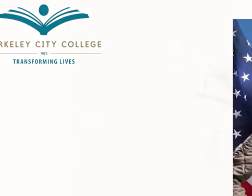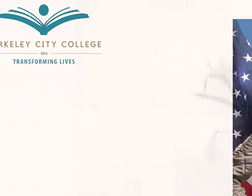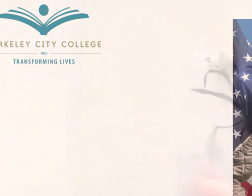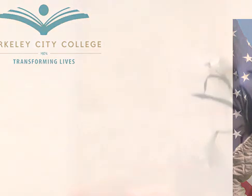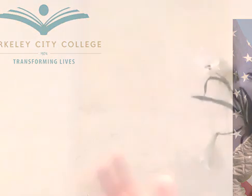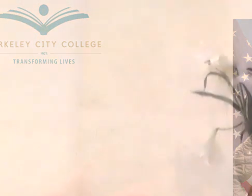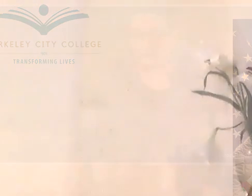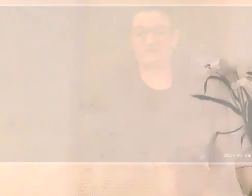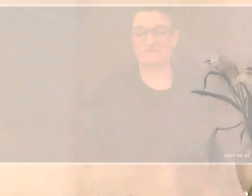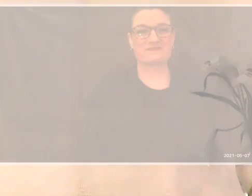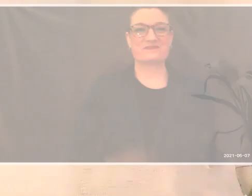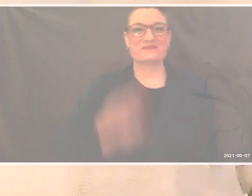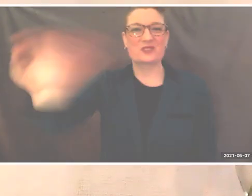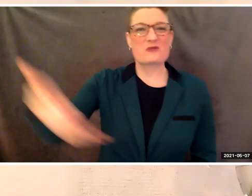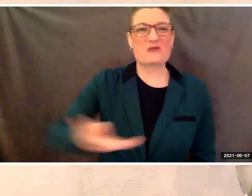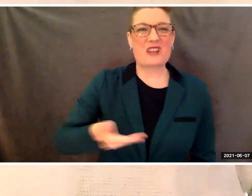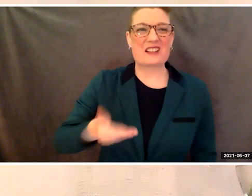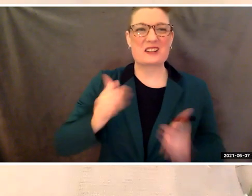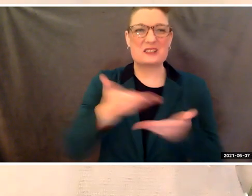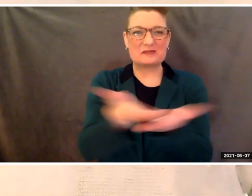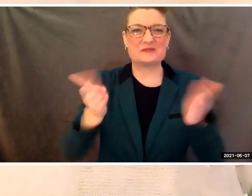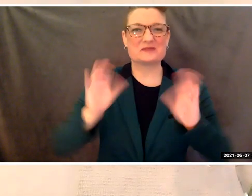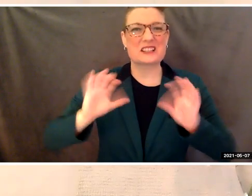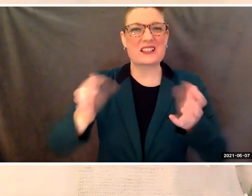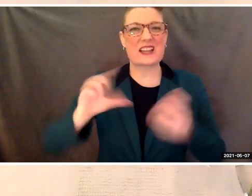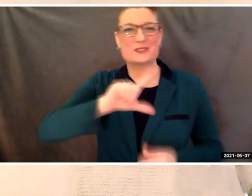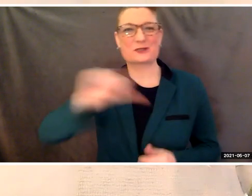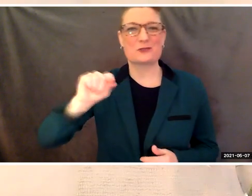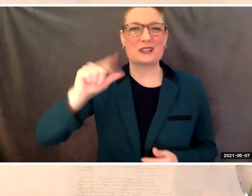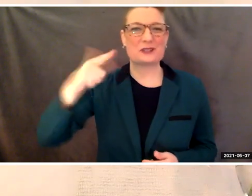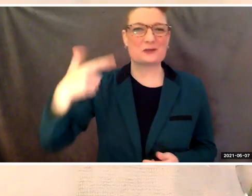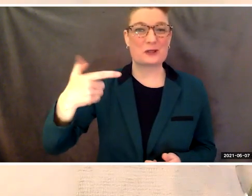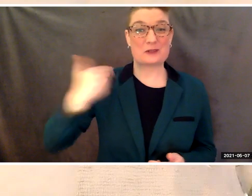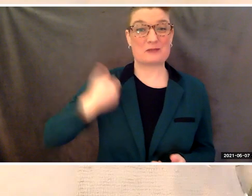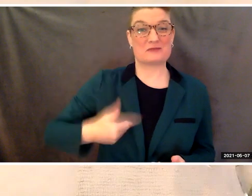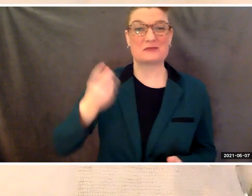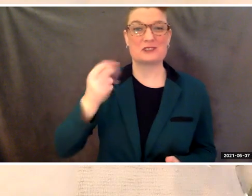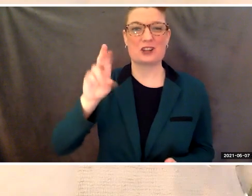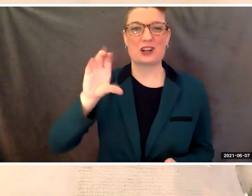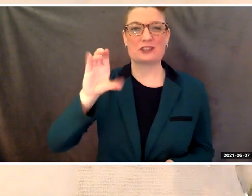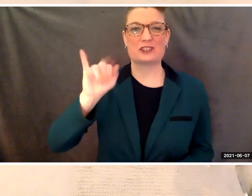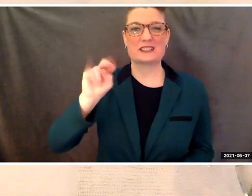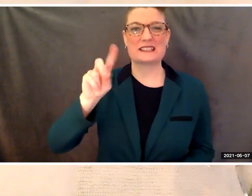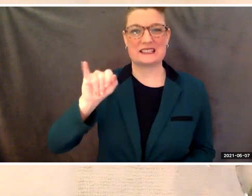Welcome class of 2021. My name is Dr. Cindi Reiss and I am the president